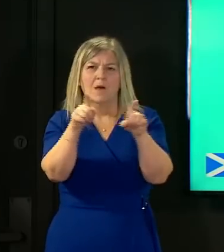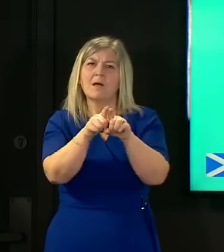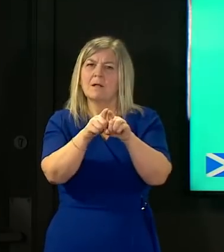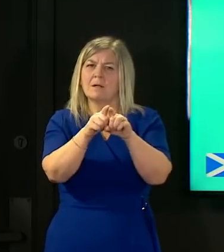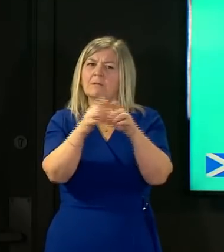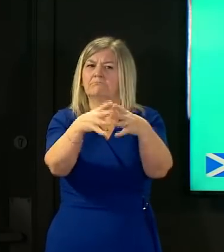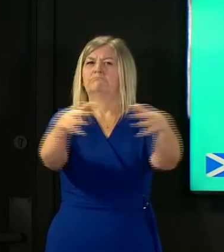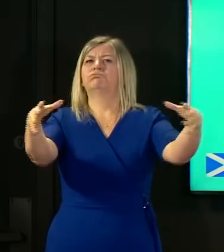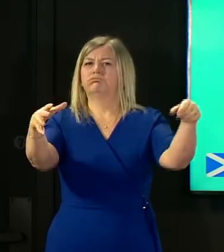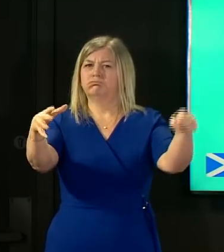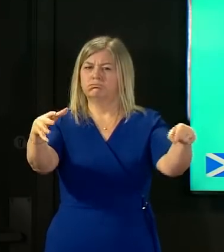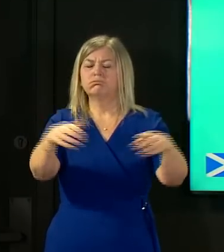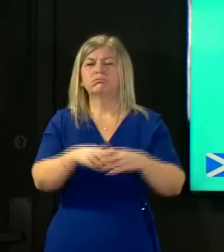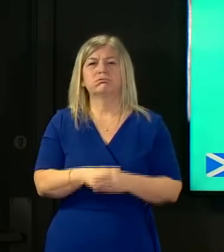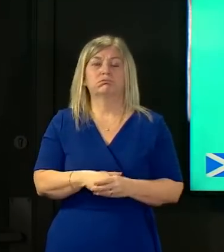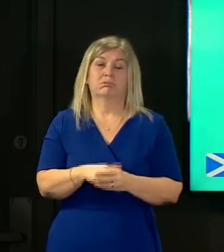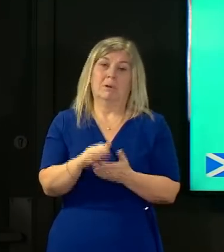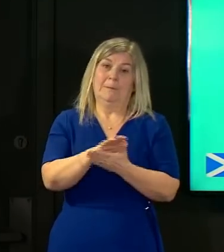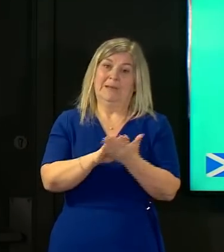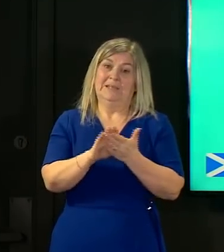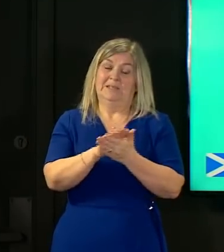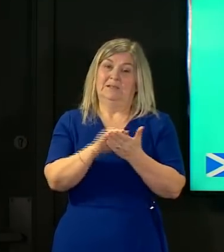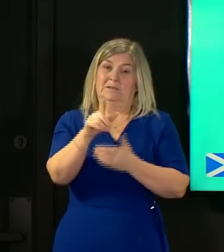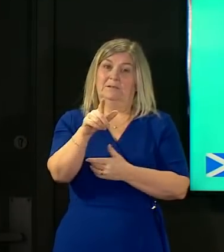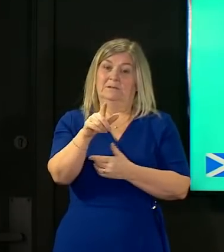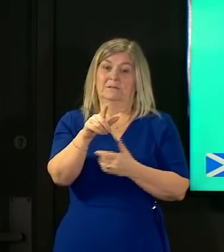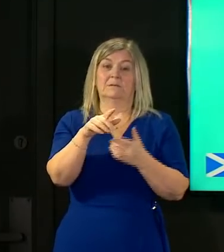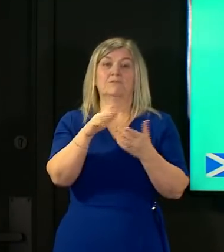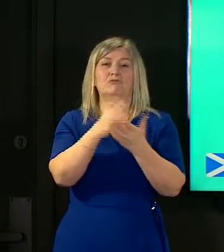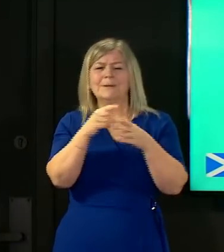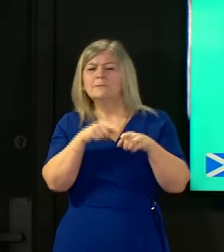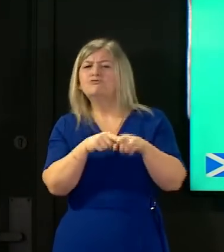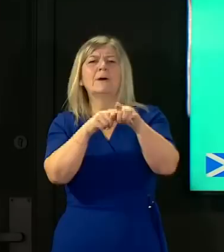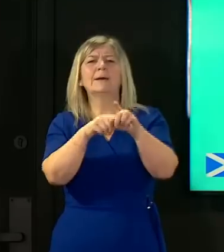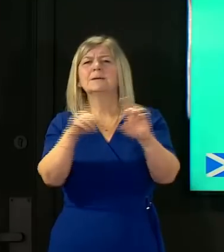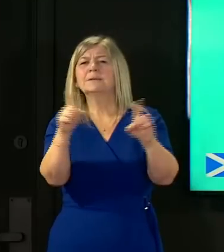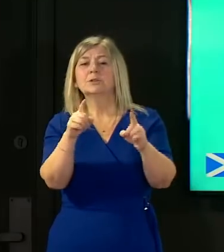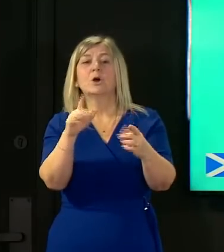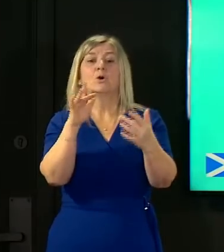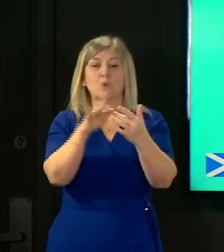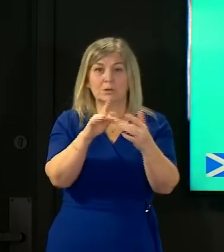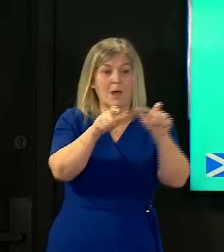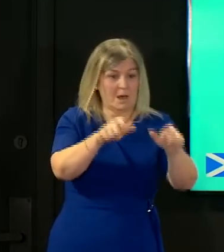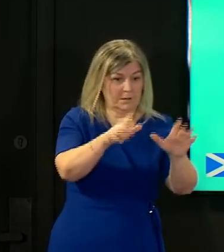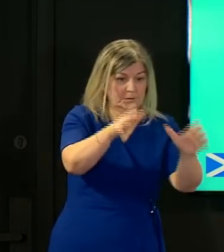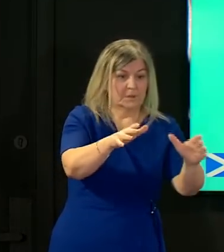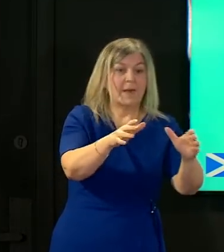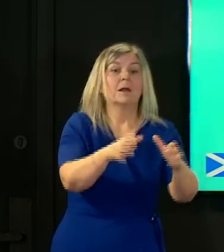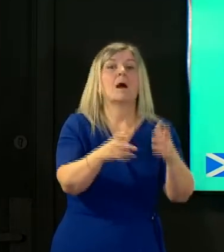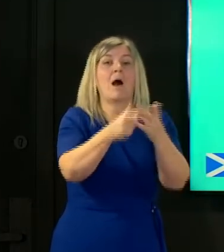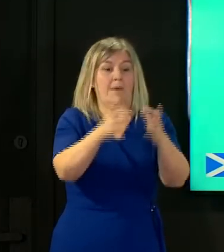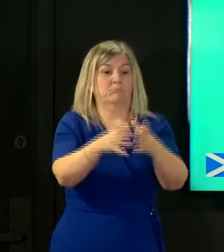this has involved an additional step of tracing the contacts of contacts too included in the